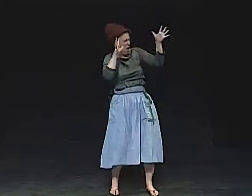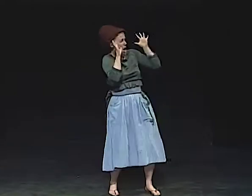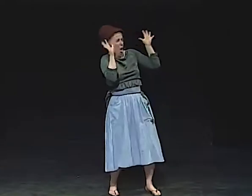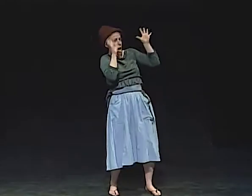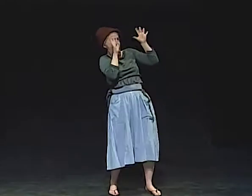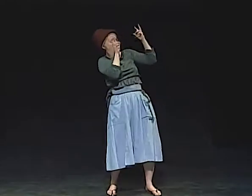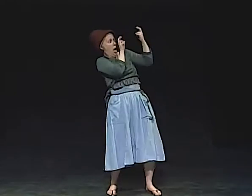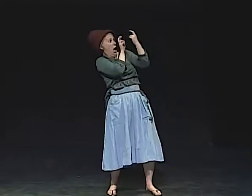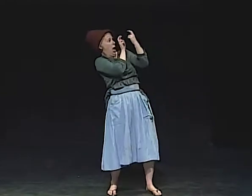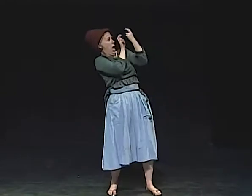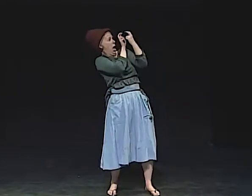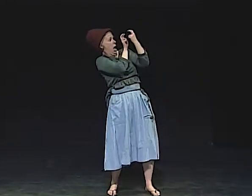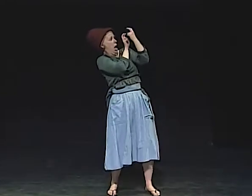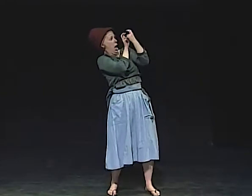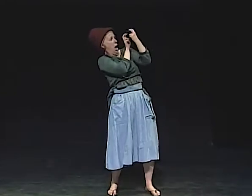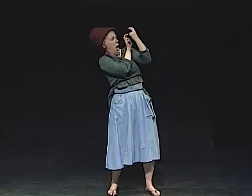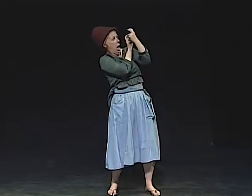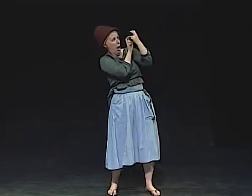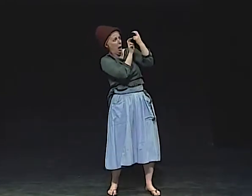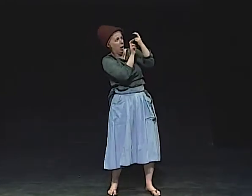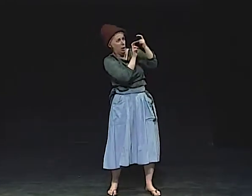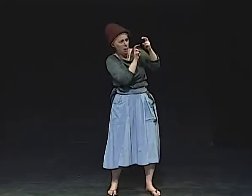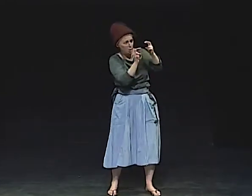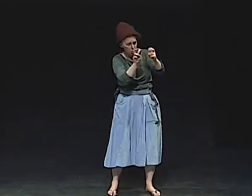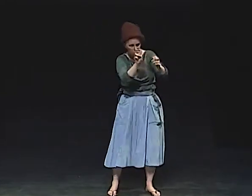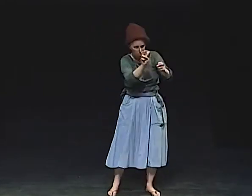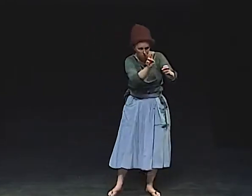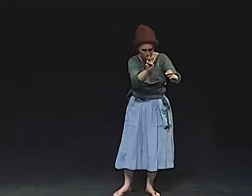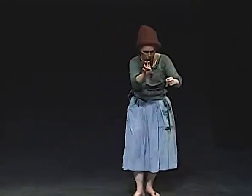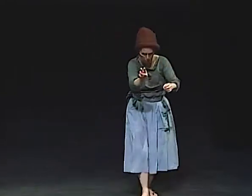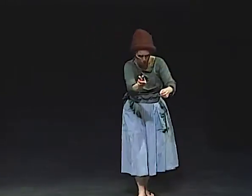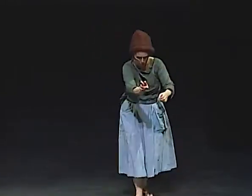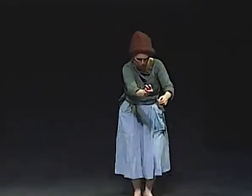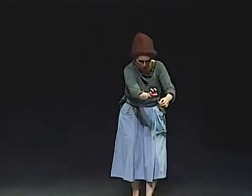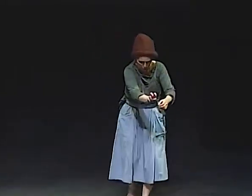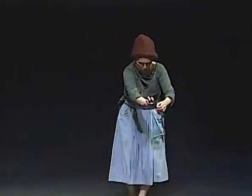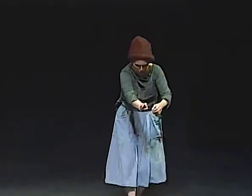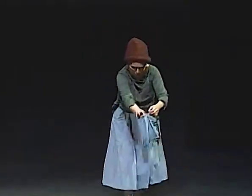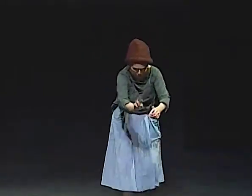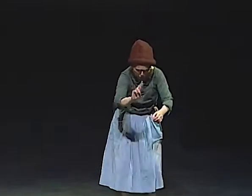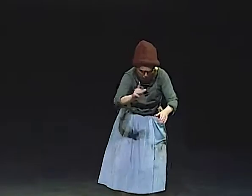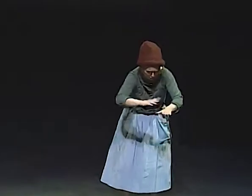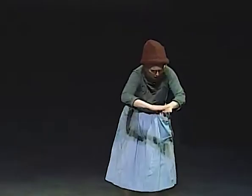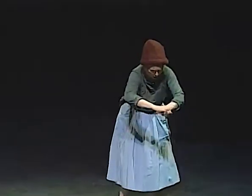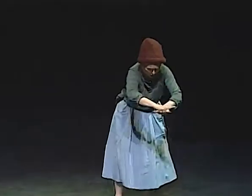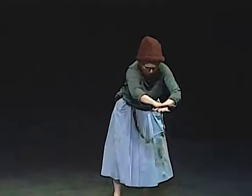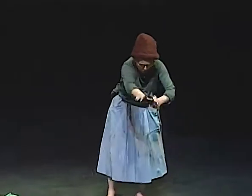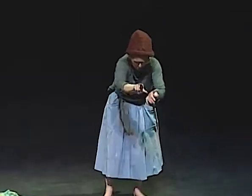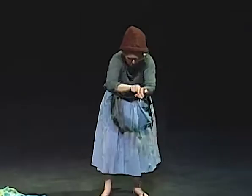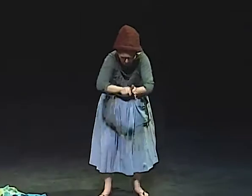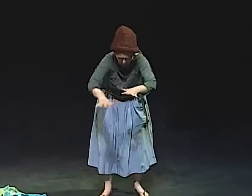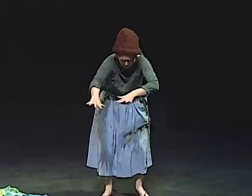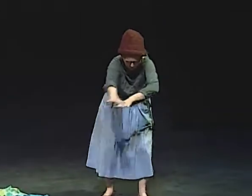I DIDN'T WANT THIS THERE. BUT IT WAS STARING RIGHT AT ME. AND THEN IT FLEW DOWN TO THE FLOOR...